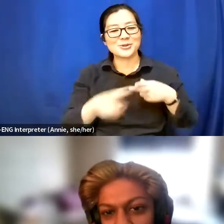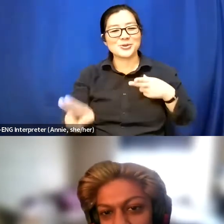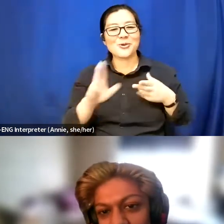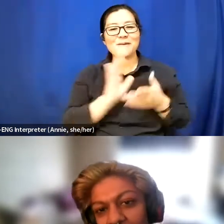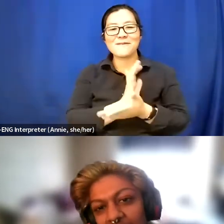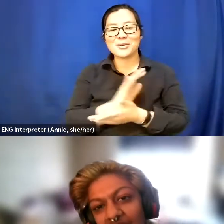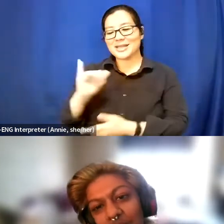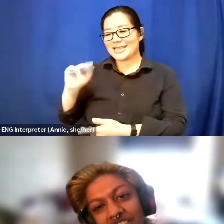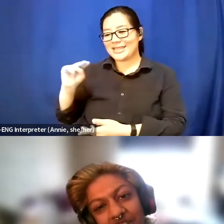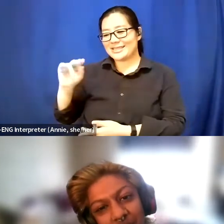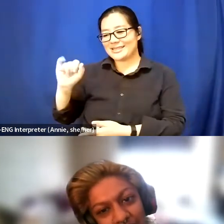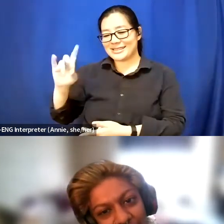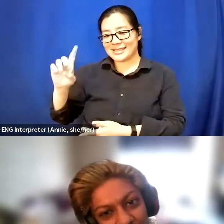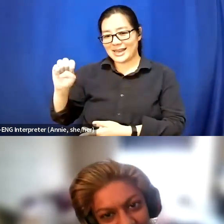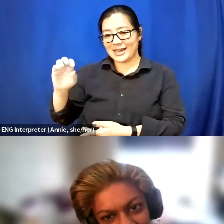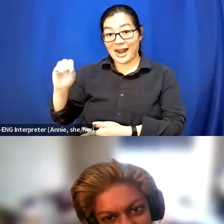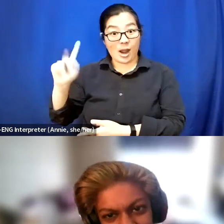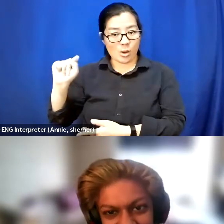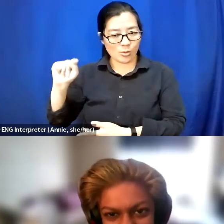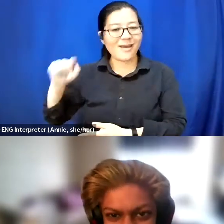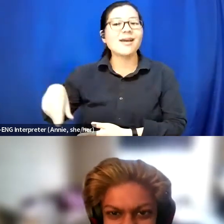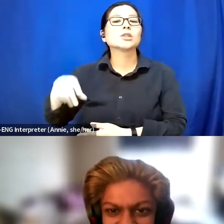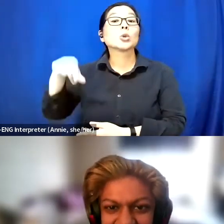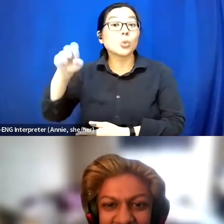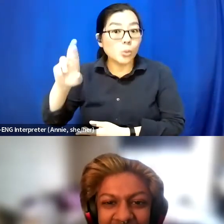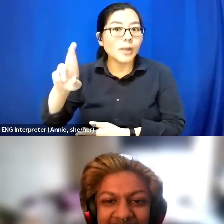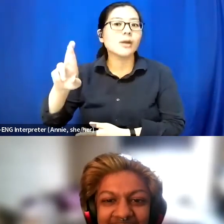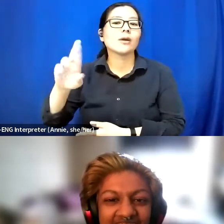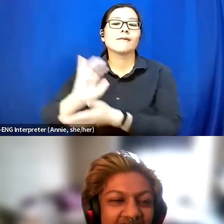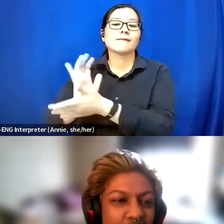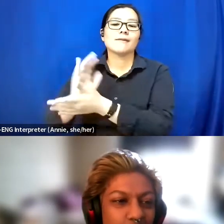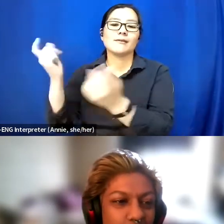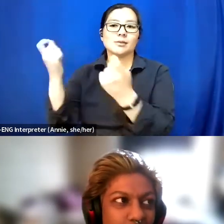Out which is a queer film festival also here in Toronto.